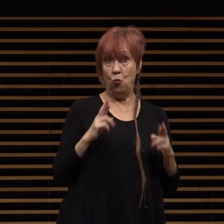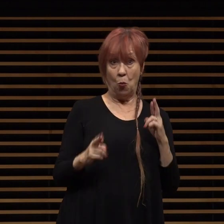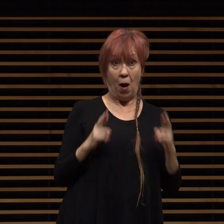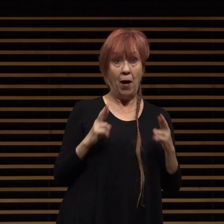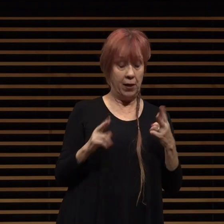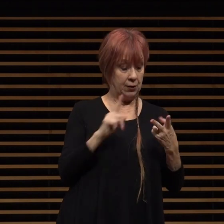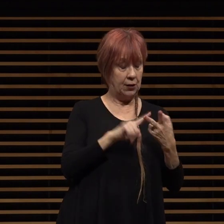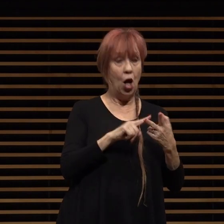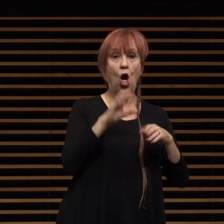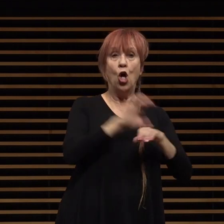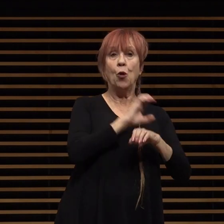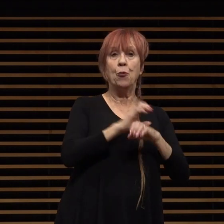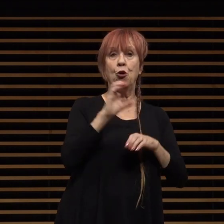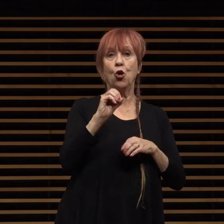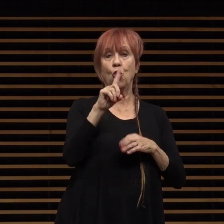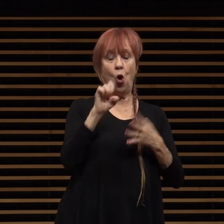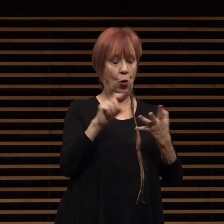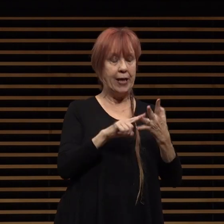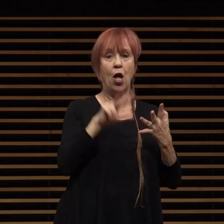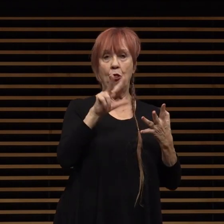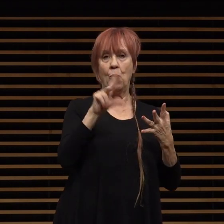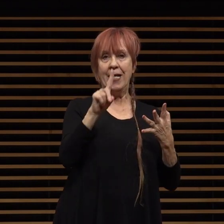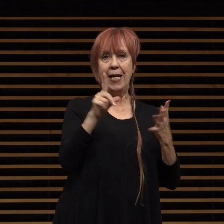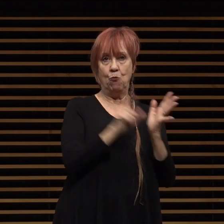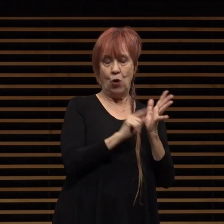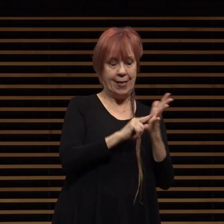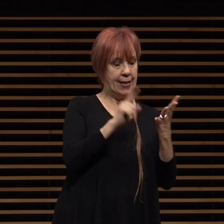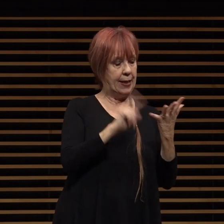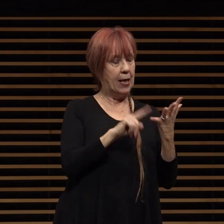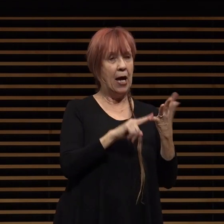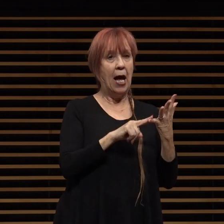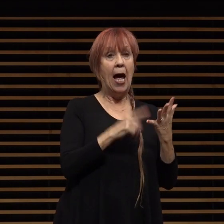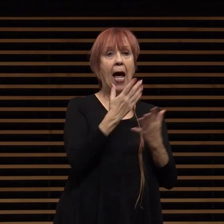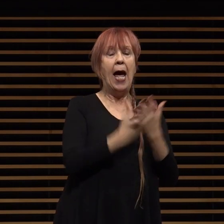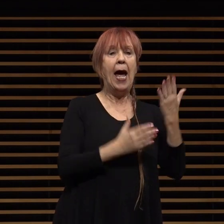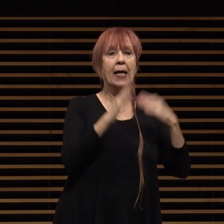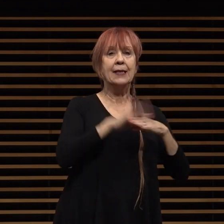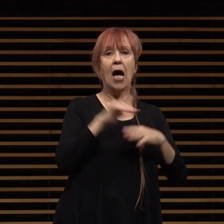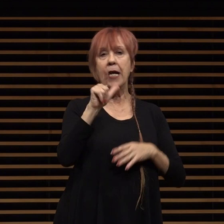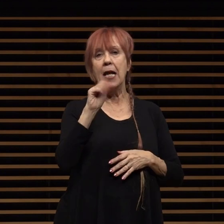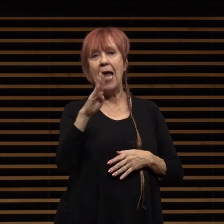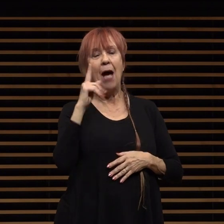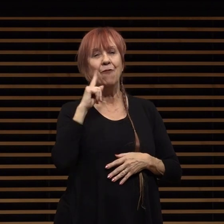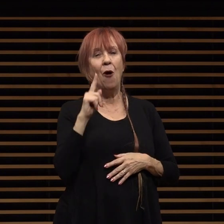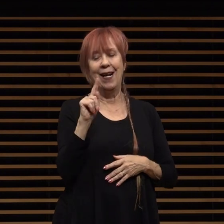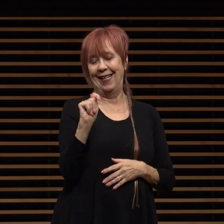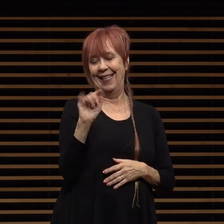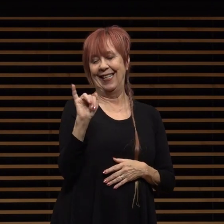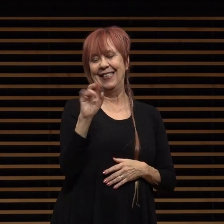computer coding 3d printing and a hands-on lab for tinkerine